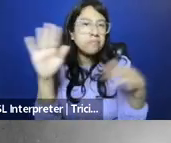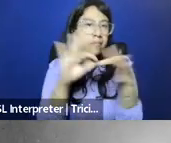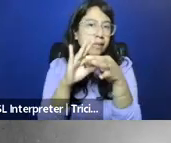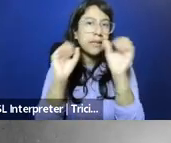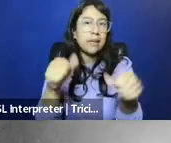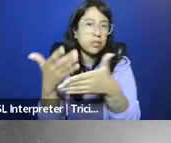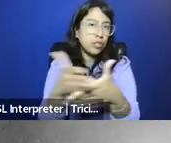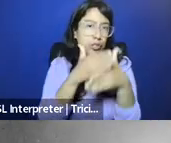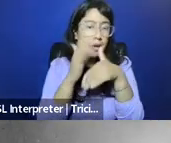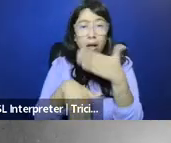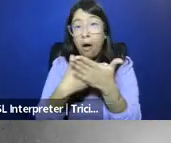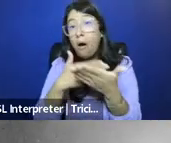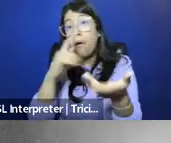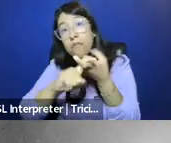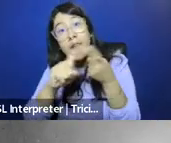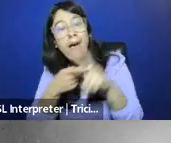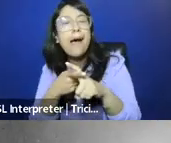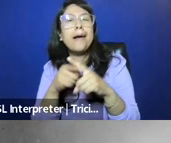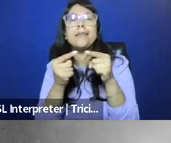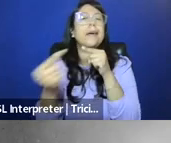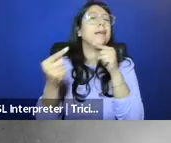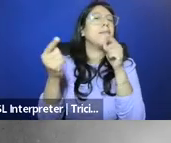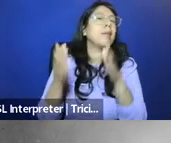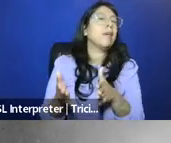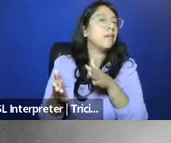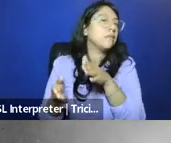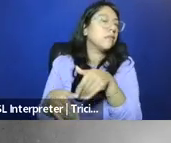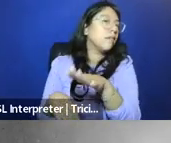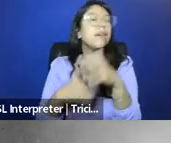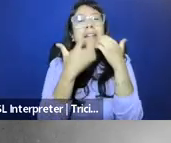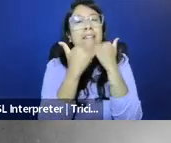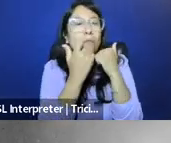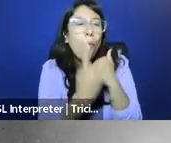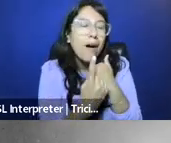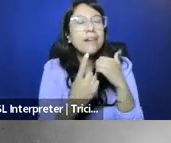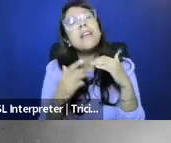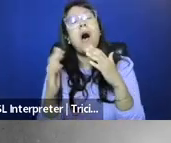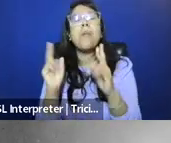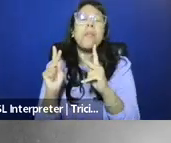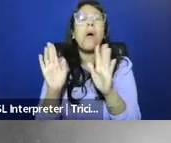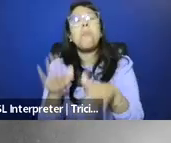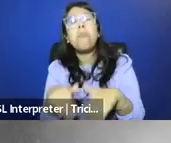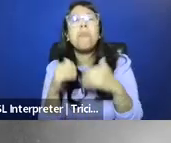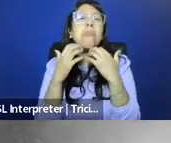so you can share it with all of your friends, enemies, you know, loved ones, less loved ones, et cetera.